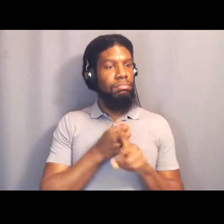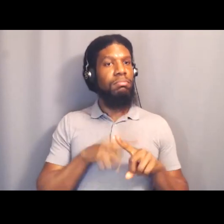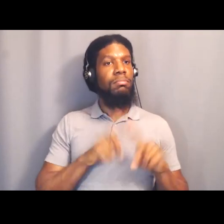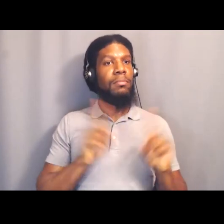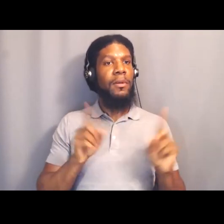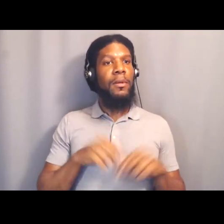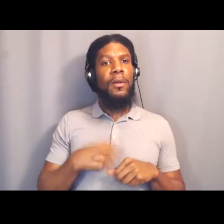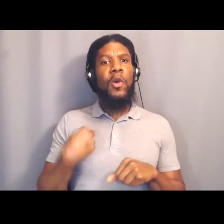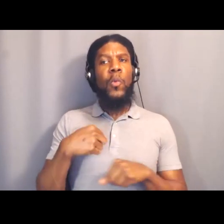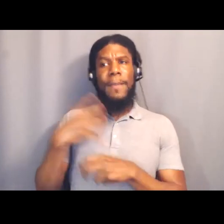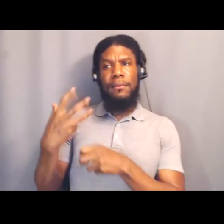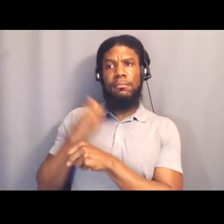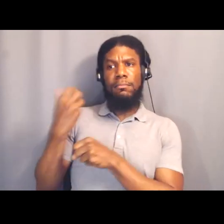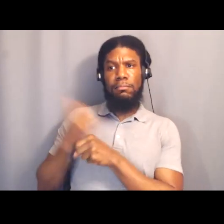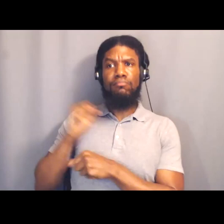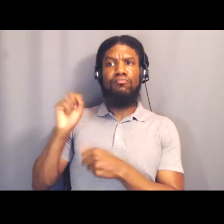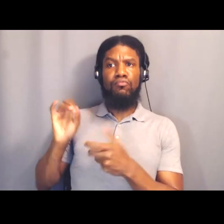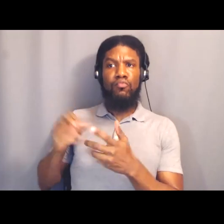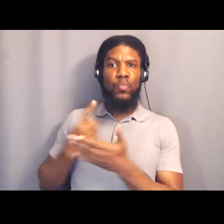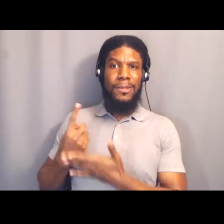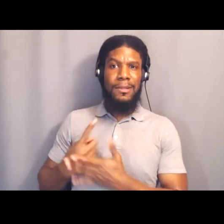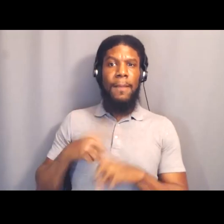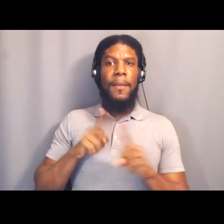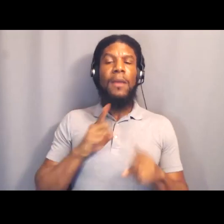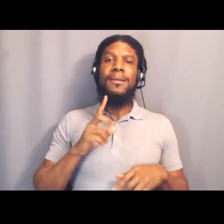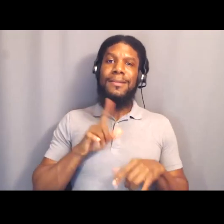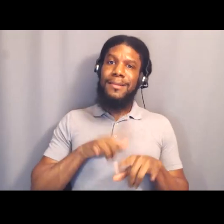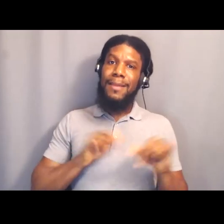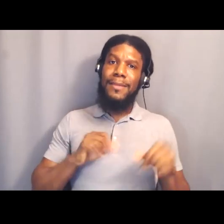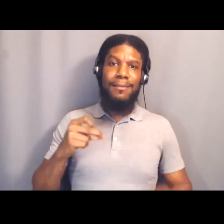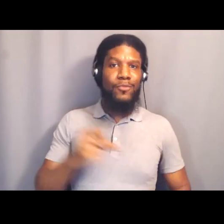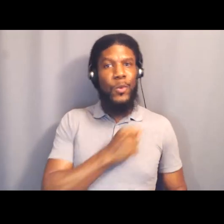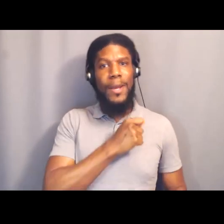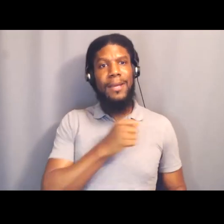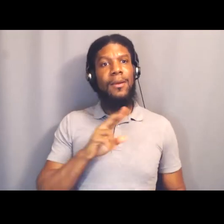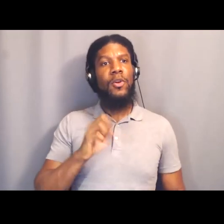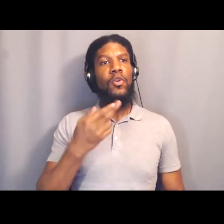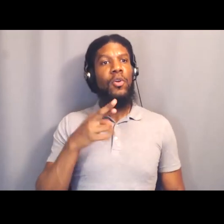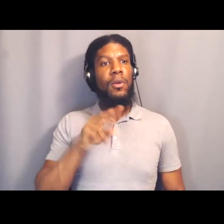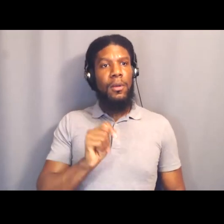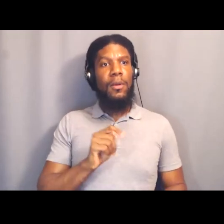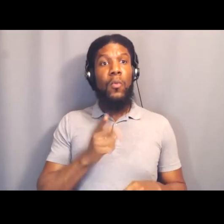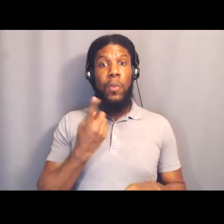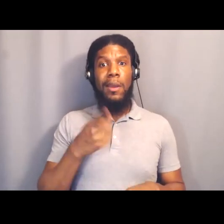One of my regrets is not going to Tulsa for the 100th anniversary because I wasn't personally invited.